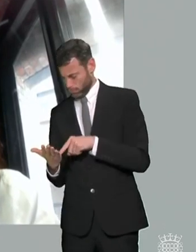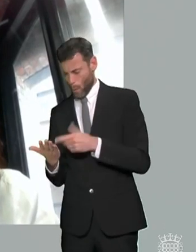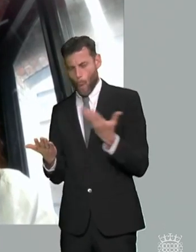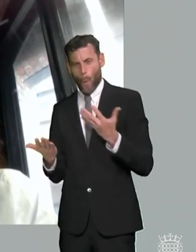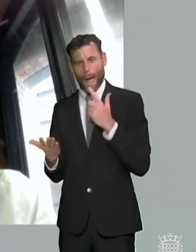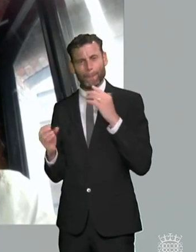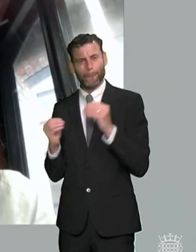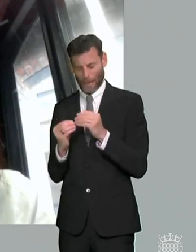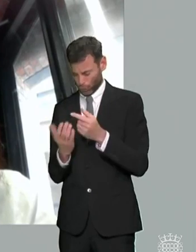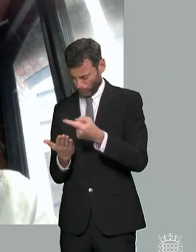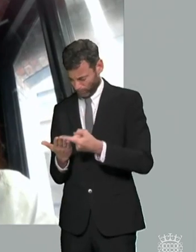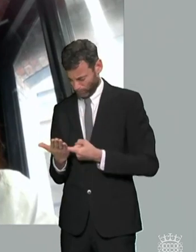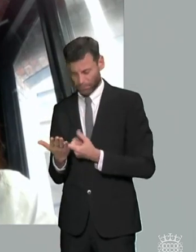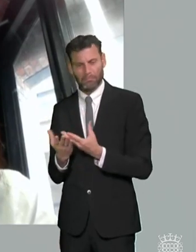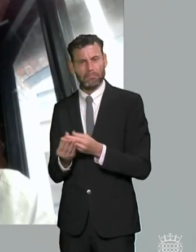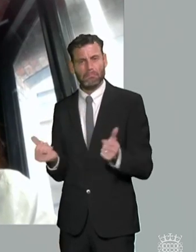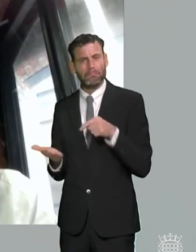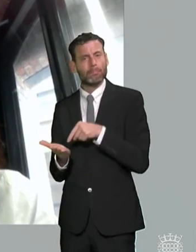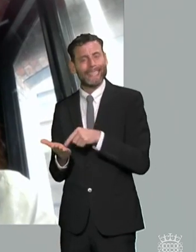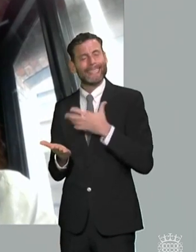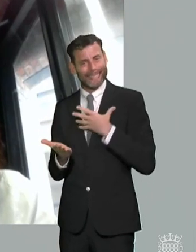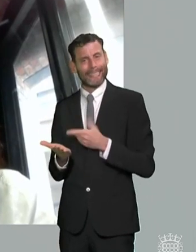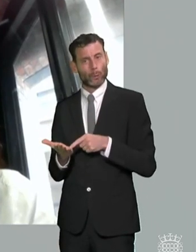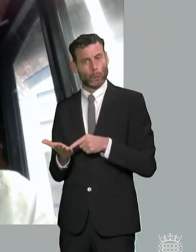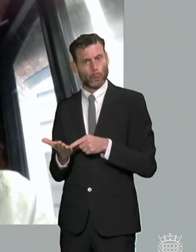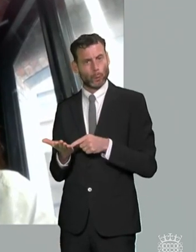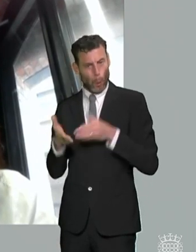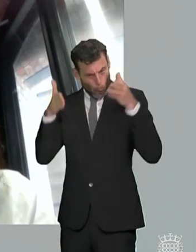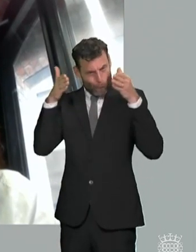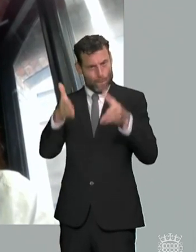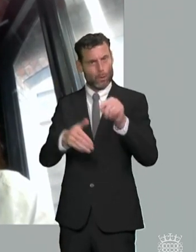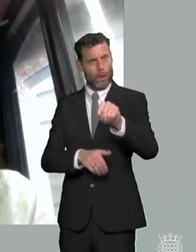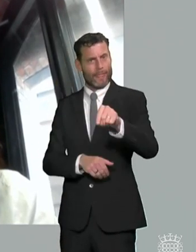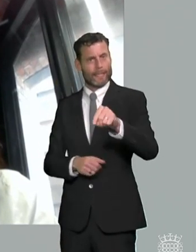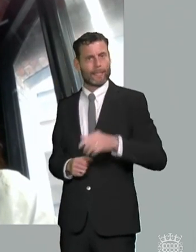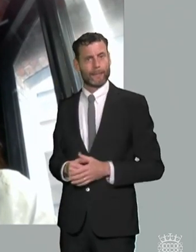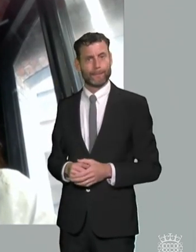um because it is it is one of the um you know it's one of the areas where i think um i i think that